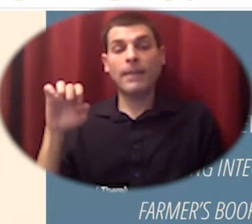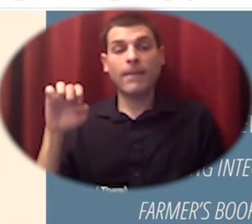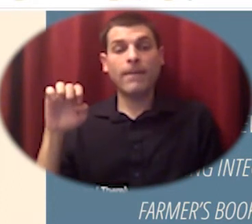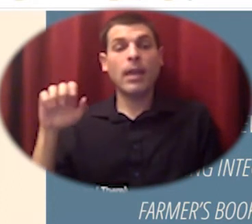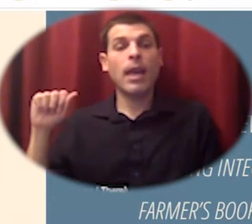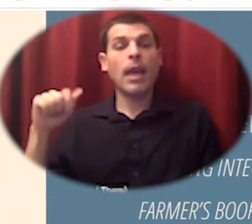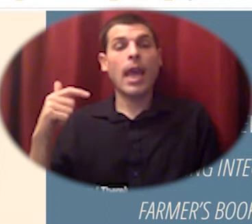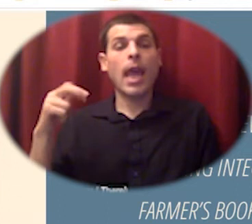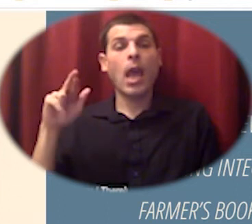and